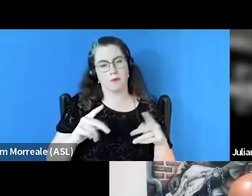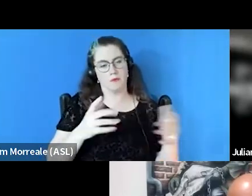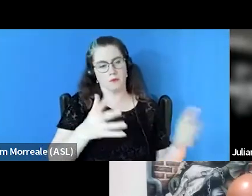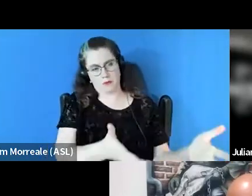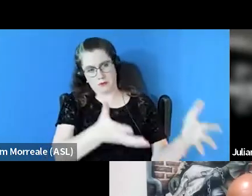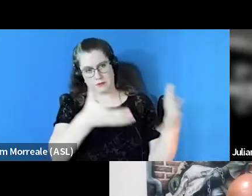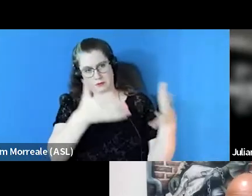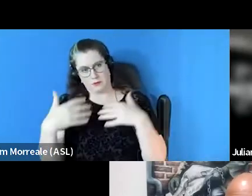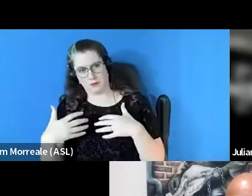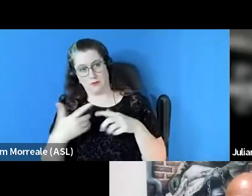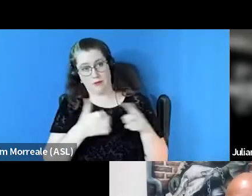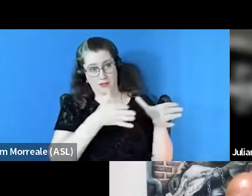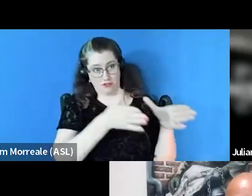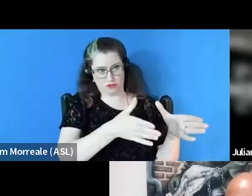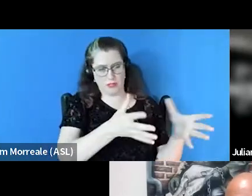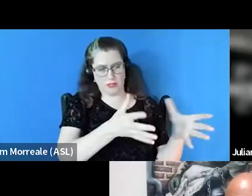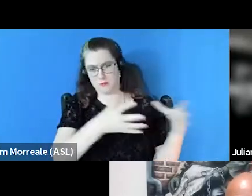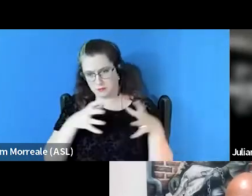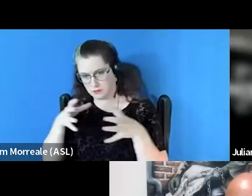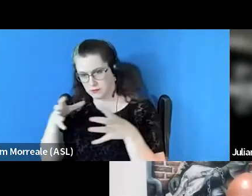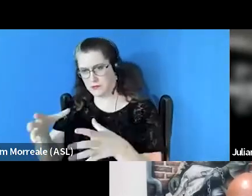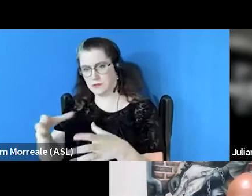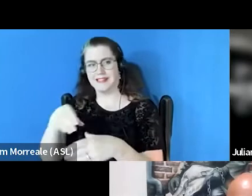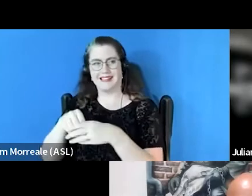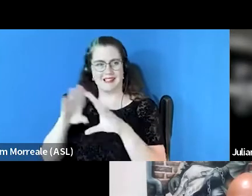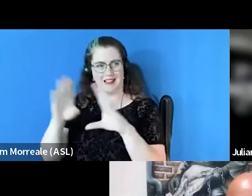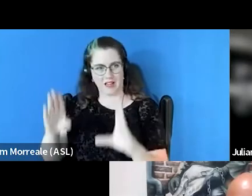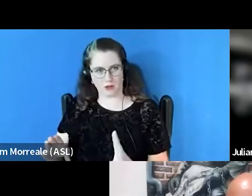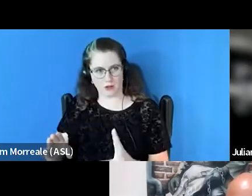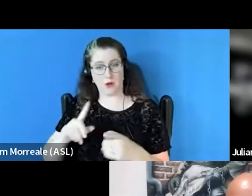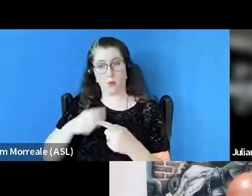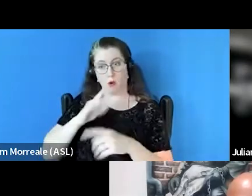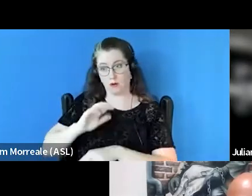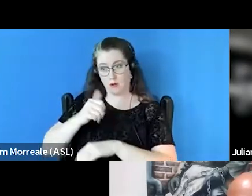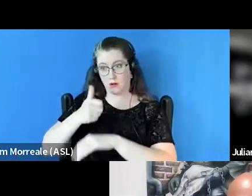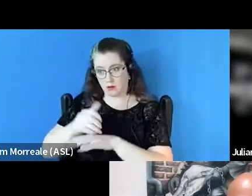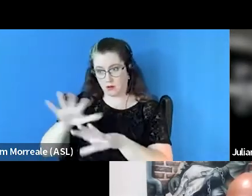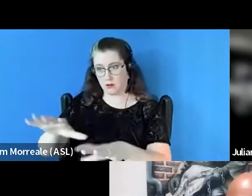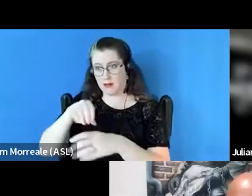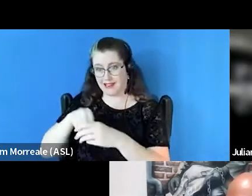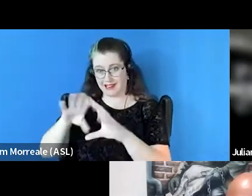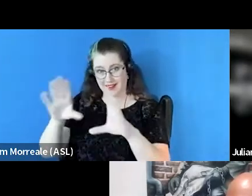and put them directly into a housing unit. Once in the housing unit, they are able to address